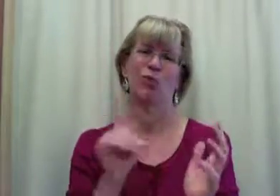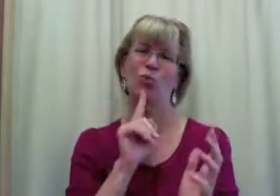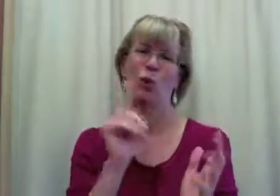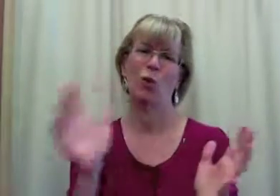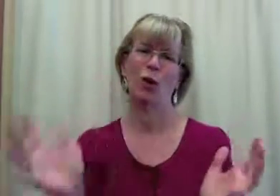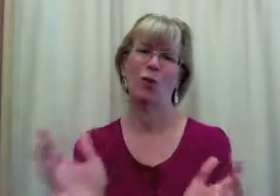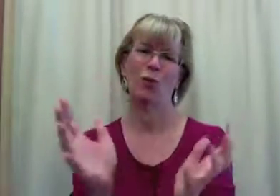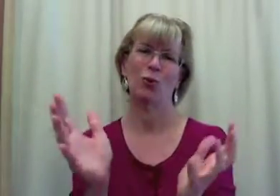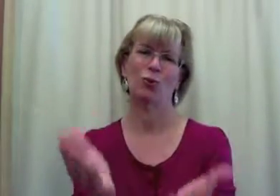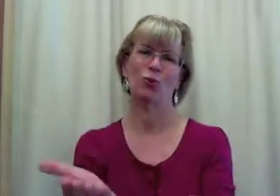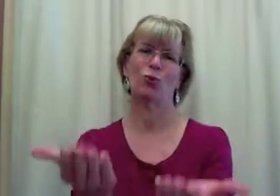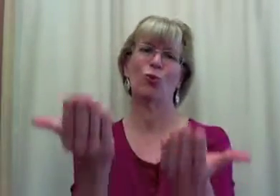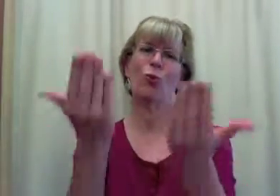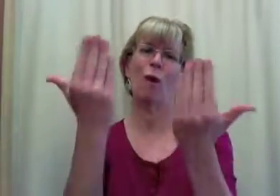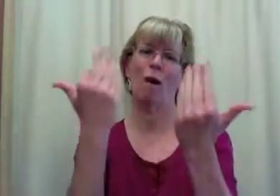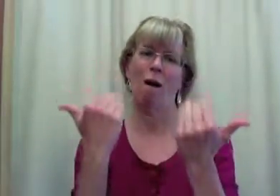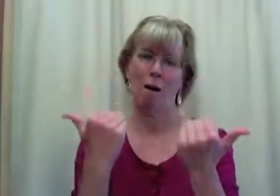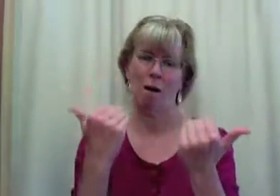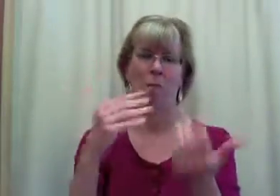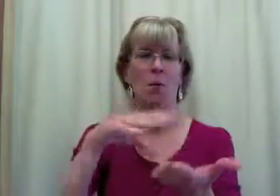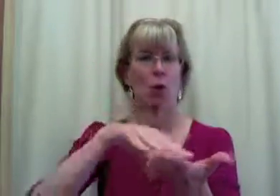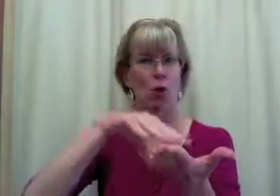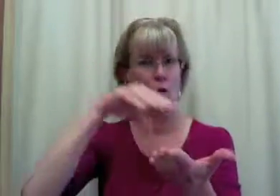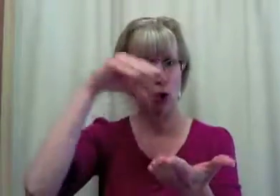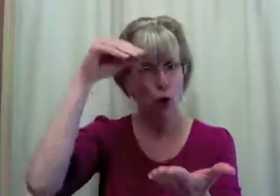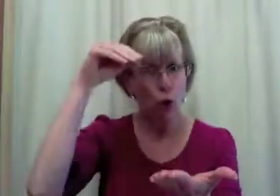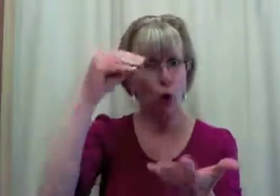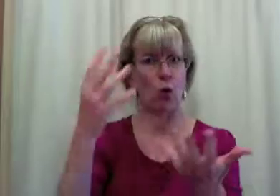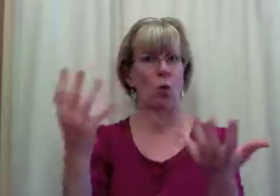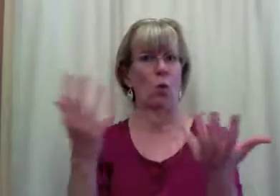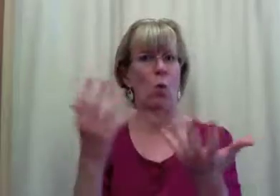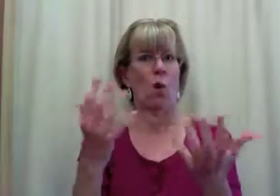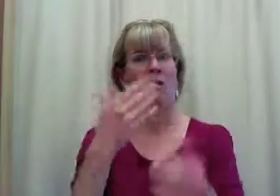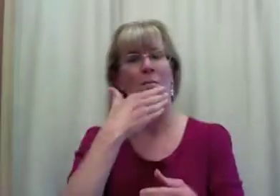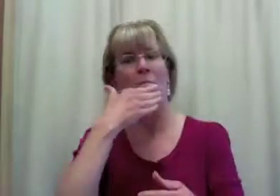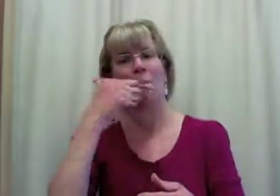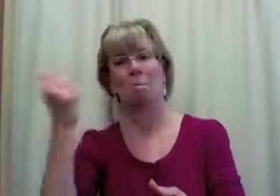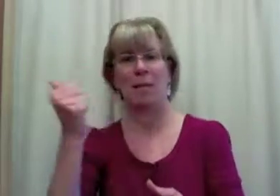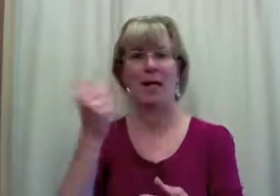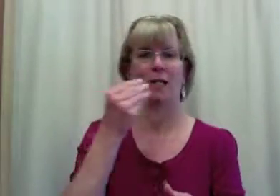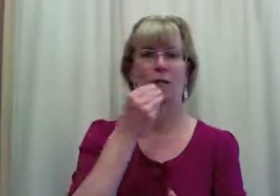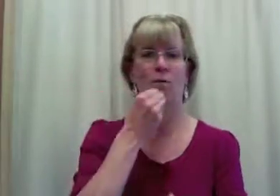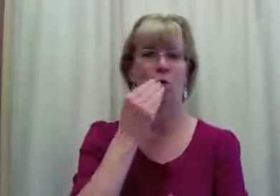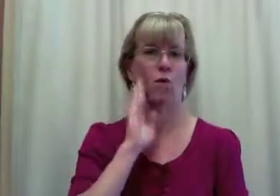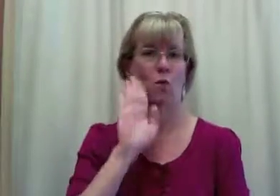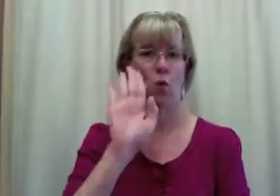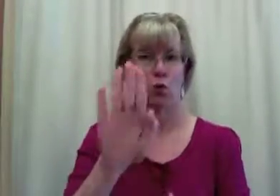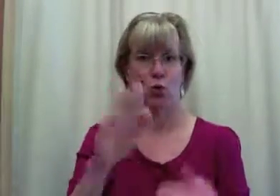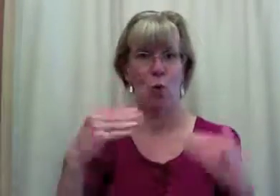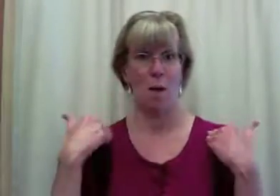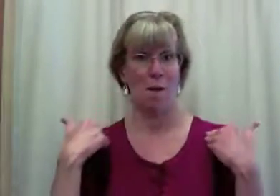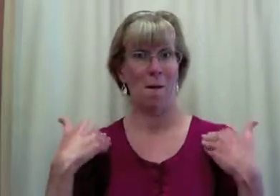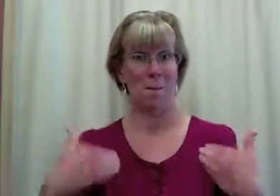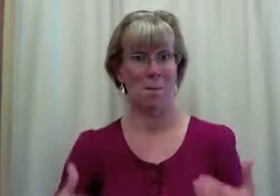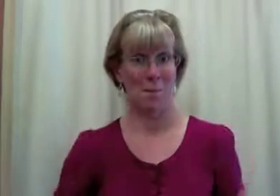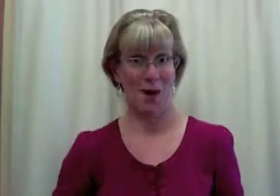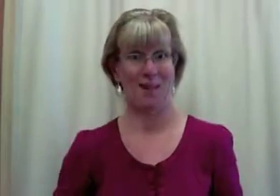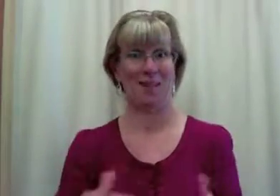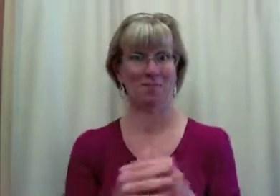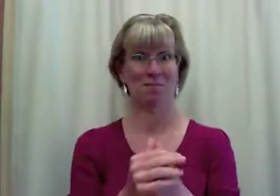I really want to encourage you to come and learn what is the best food for your body.